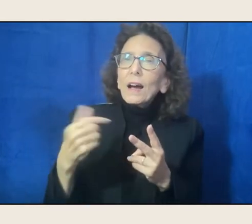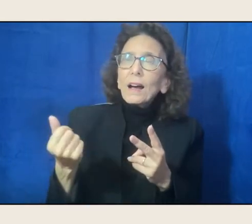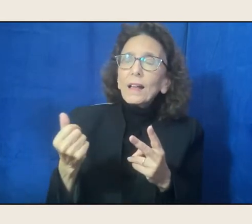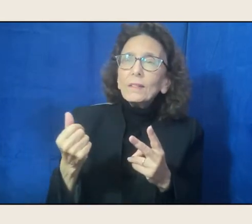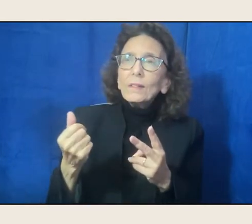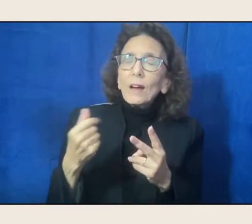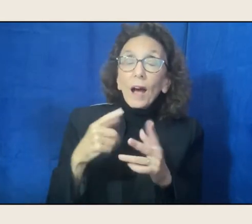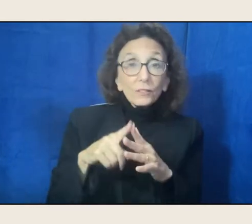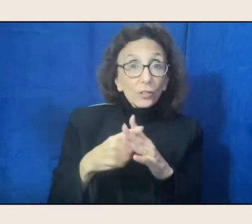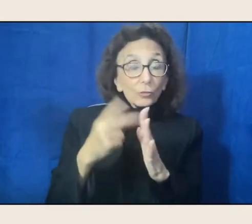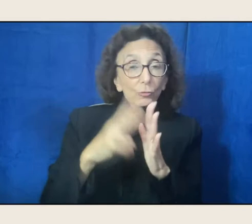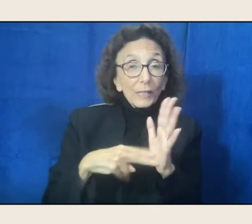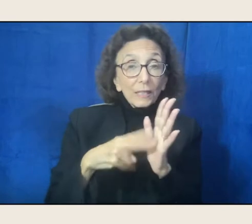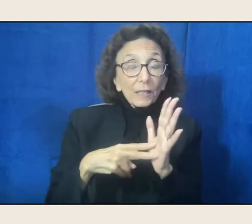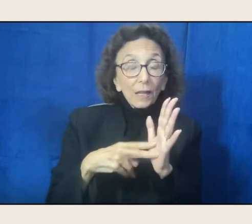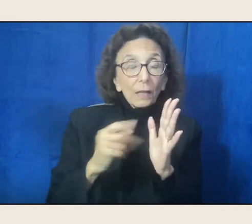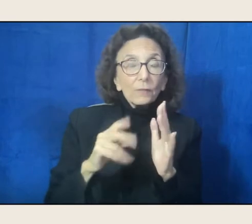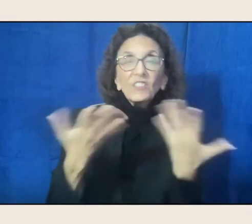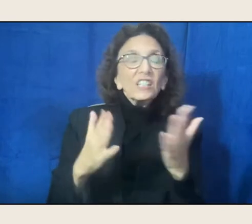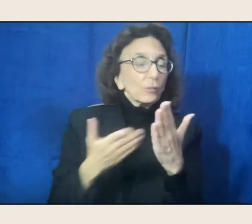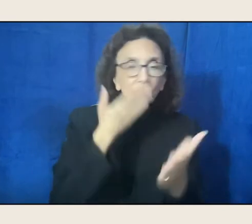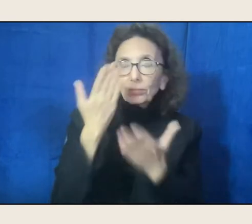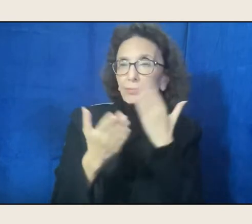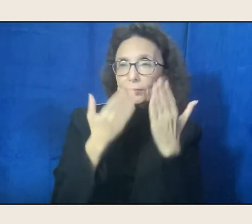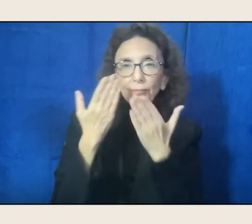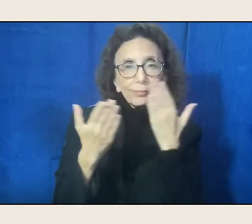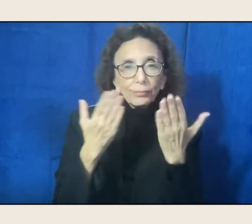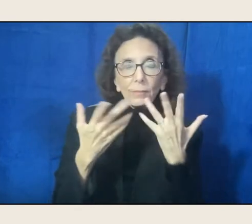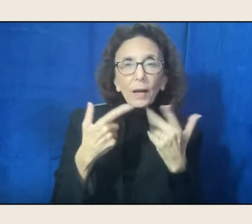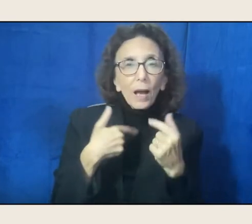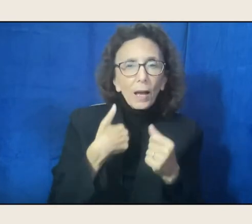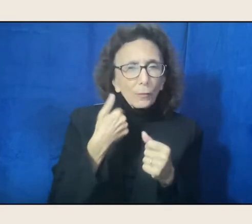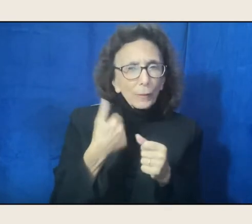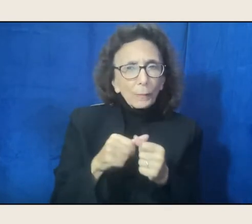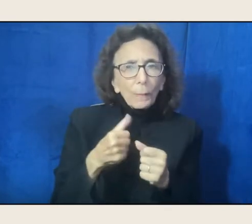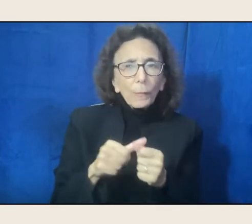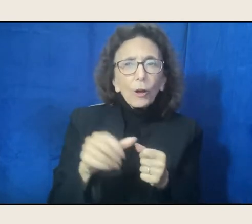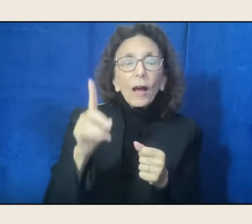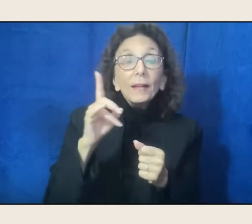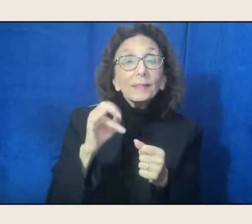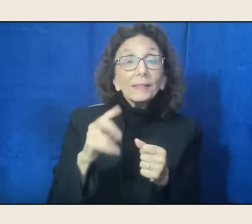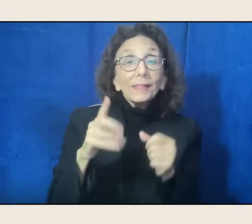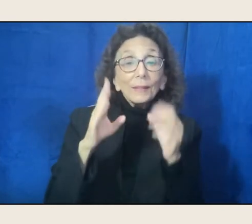I could not stop. I remember, I paid attention, and once I got the code,